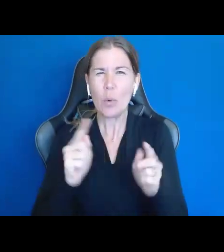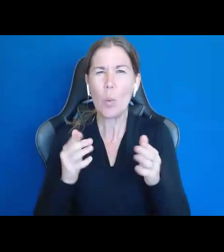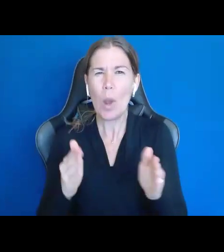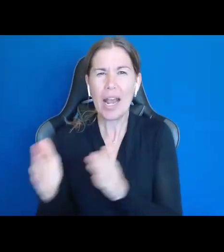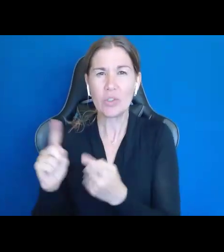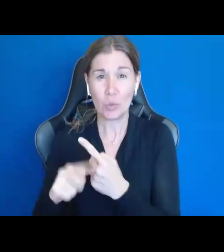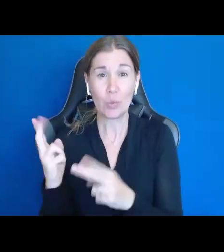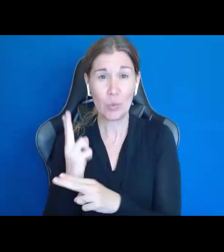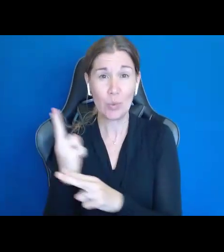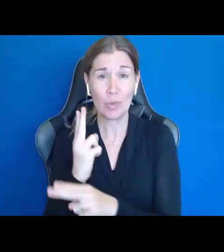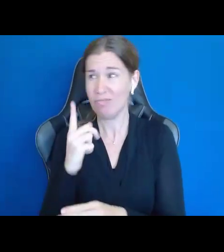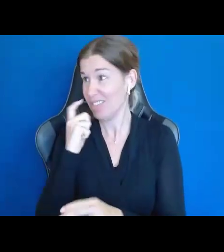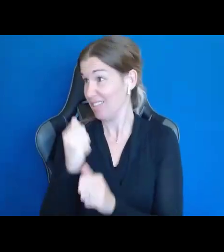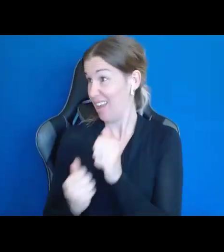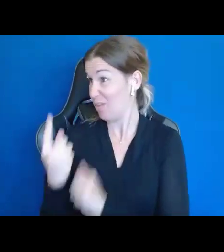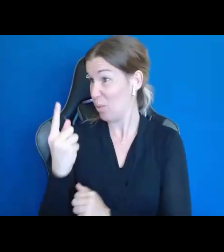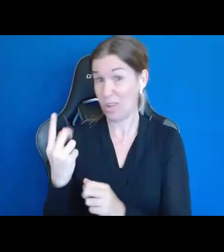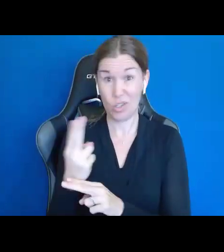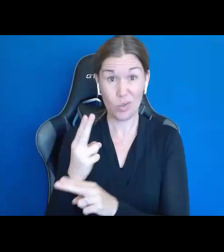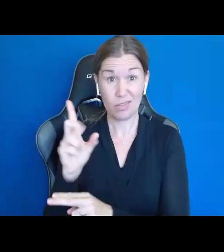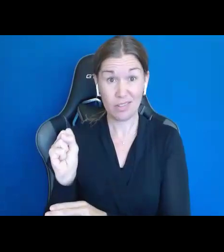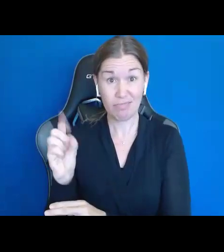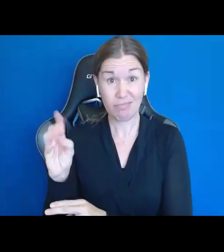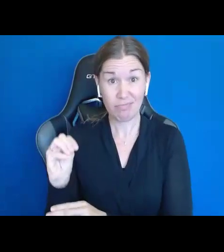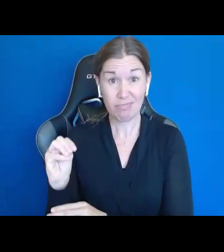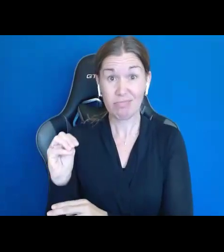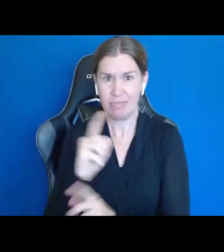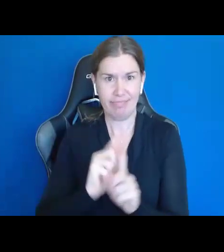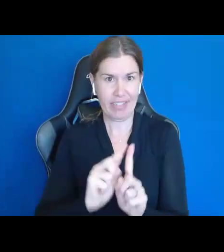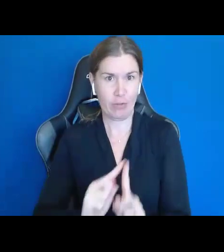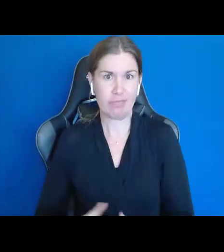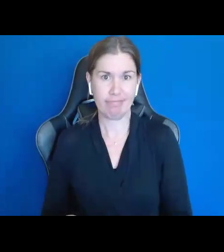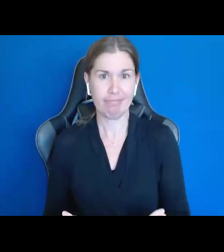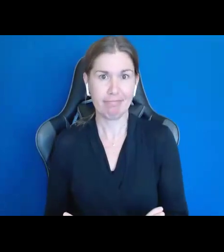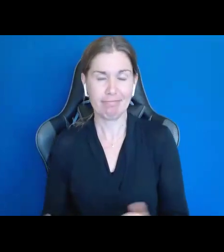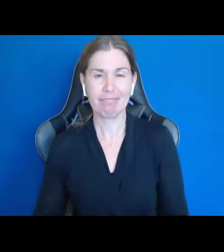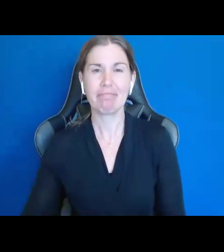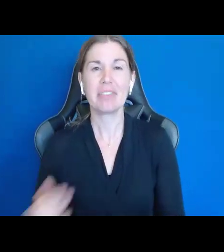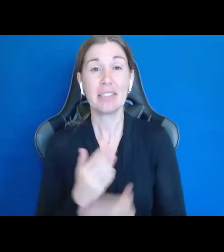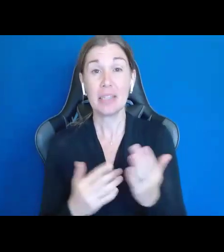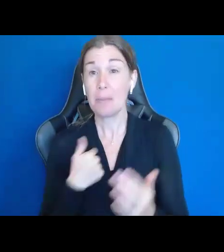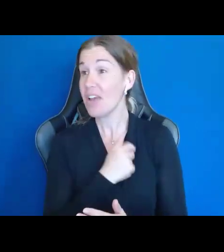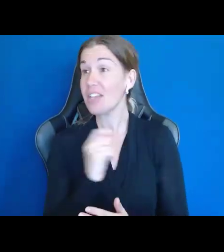because everyone uses Supported Decision Making, but we all use it differently. Some of us just talk to a friend.